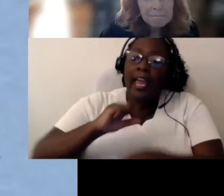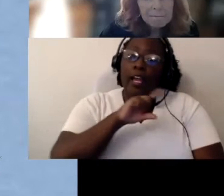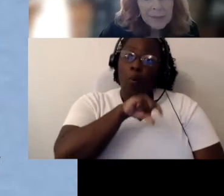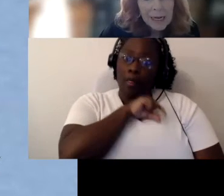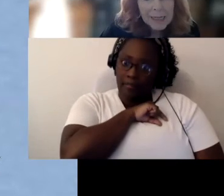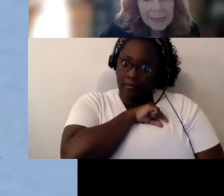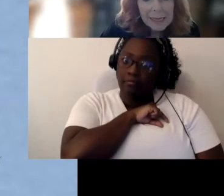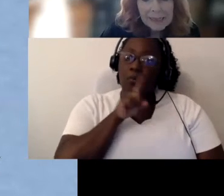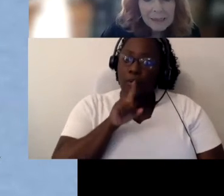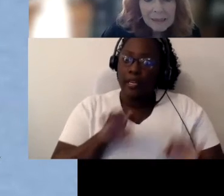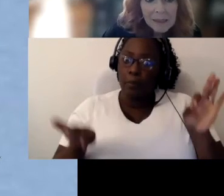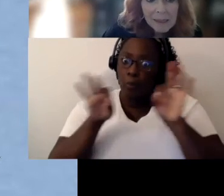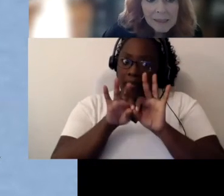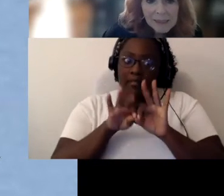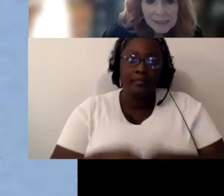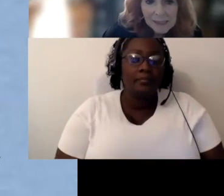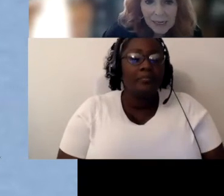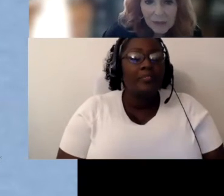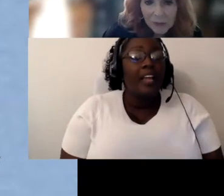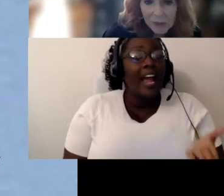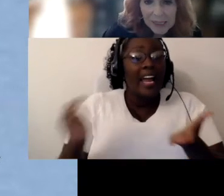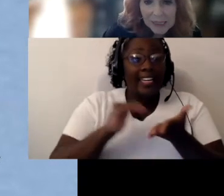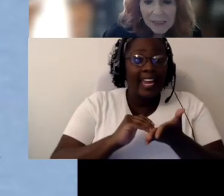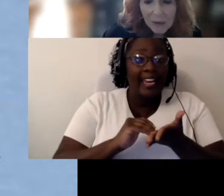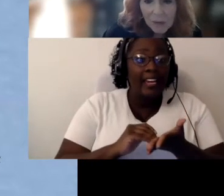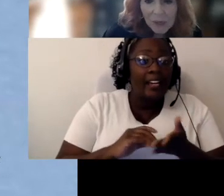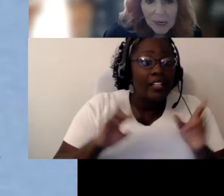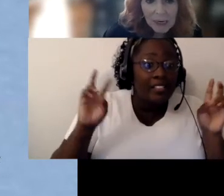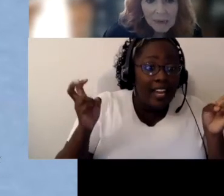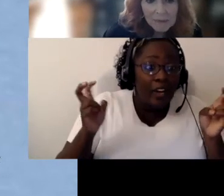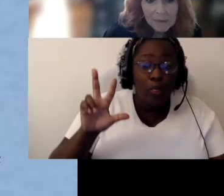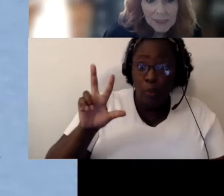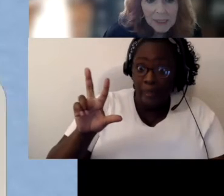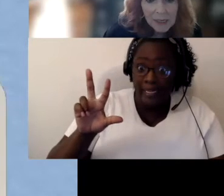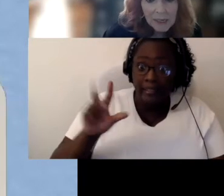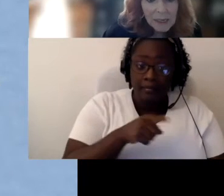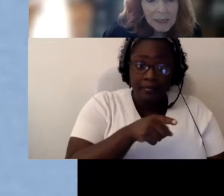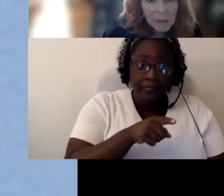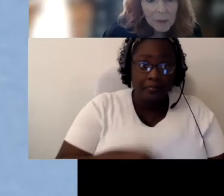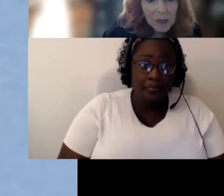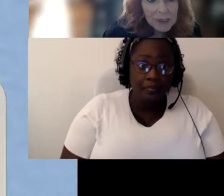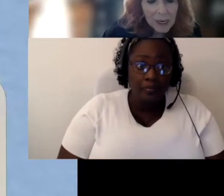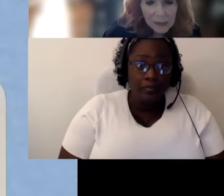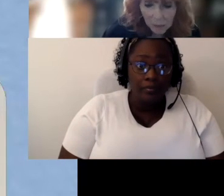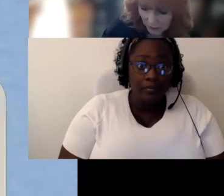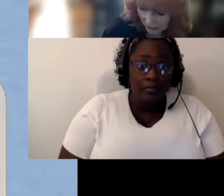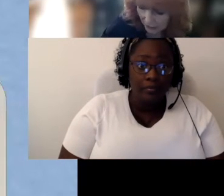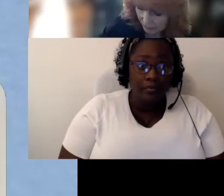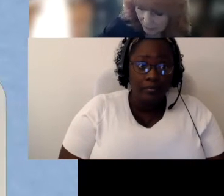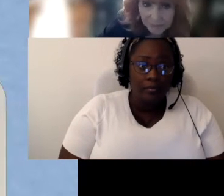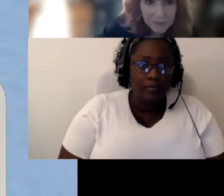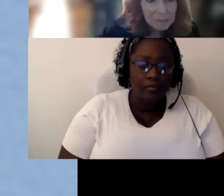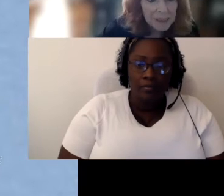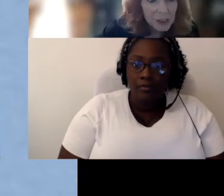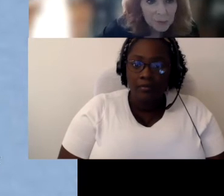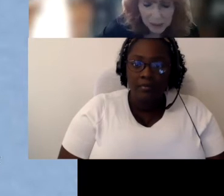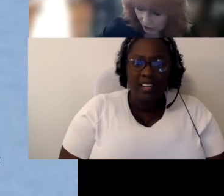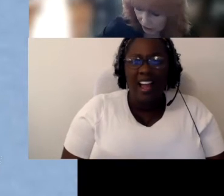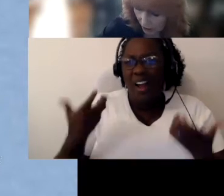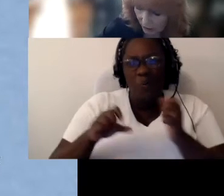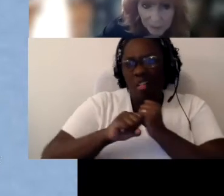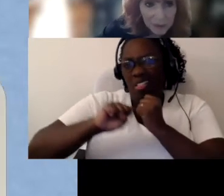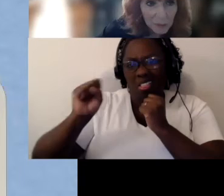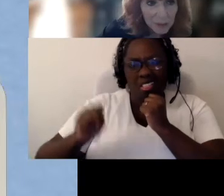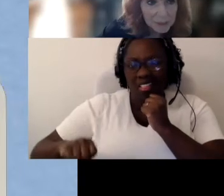Uhm, again this is title 3. So uhm we want, I don’t want to spend too much time. I want